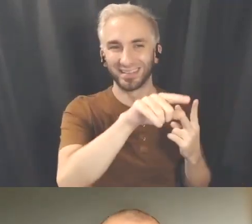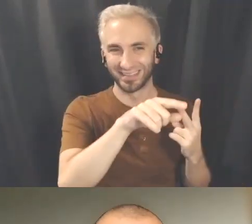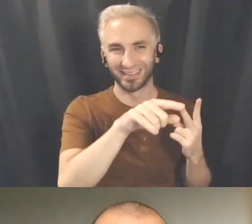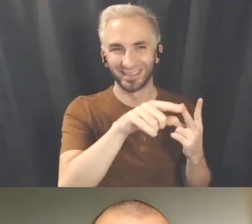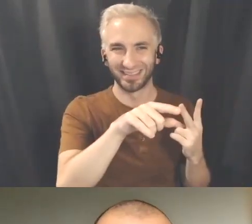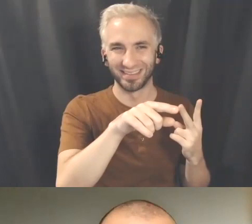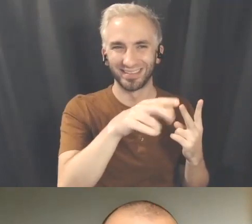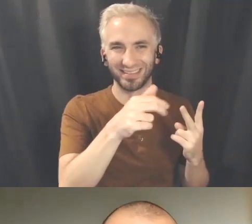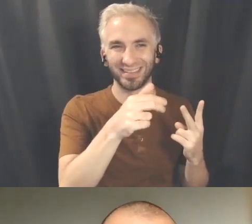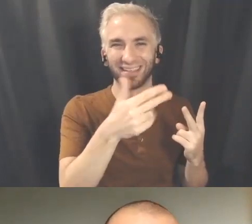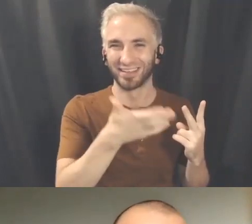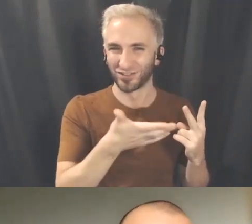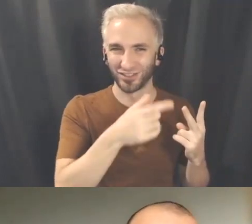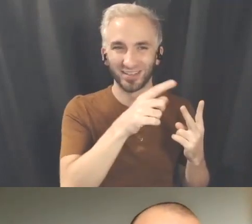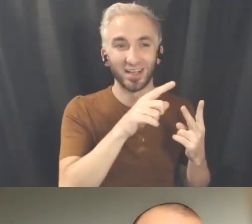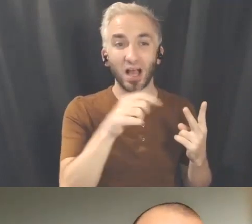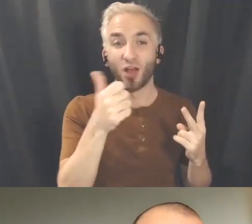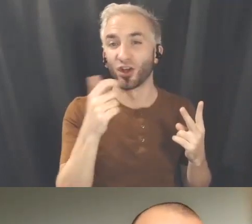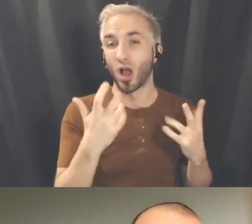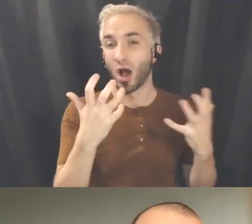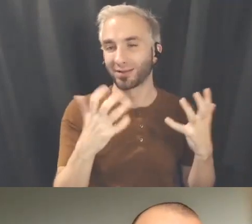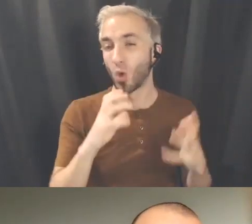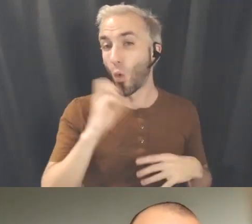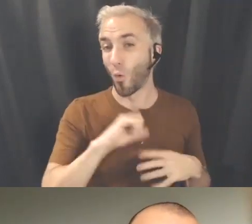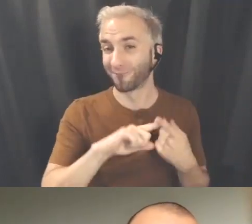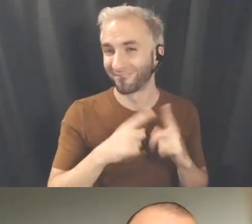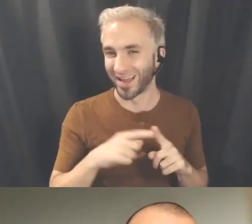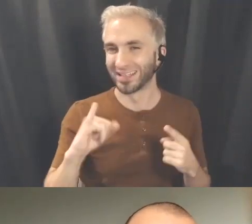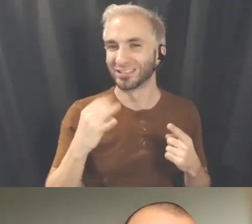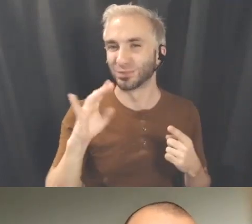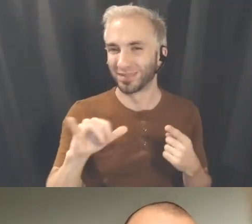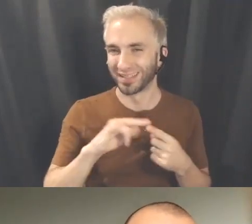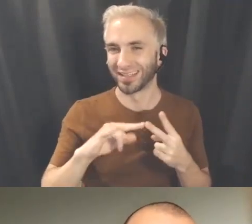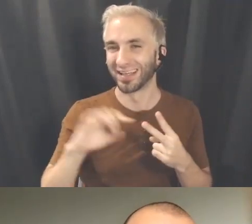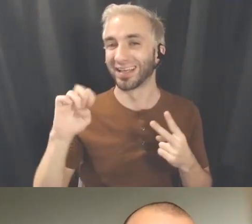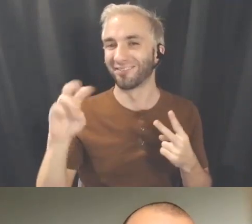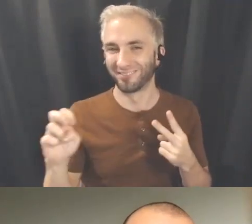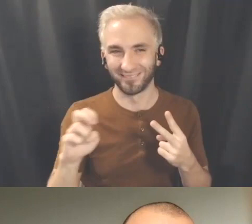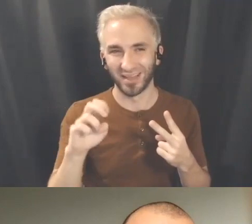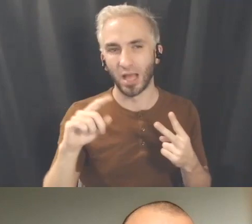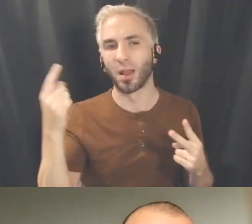We have some audience, old friend Jimmy and Eve, and Ginger in the back, and